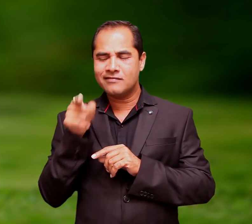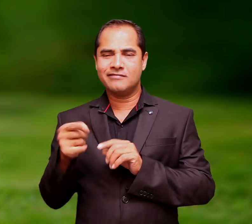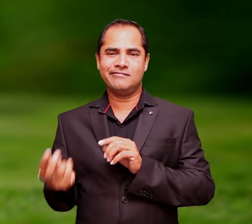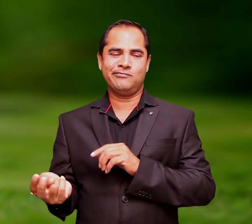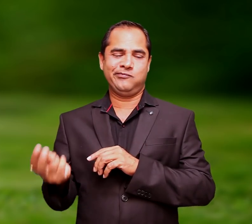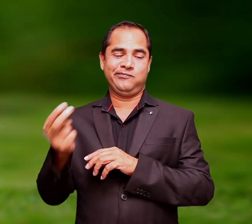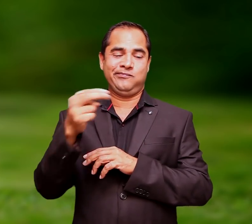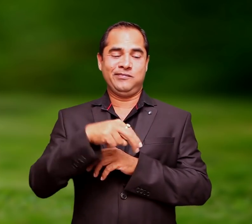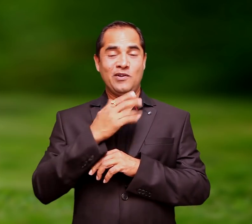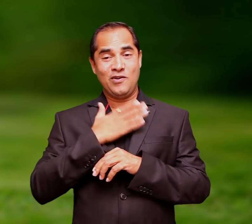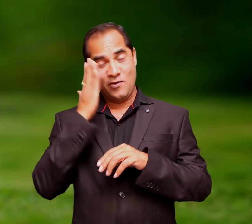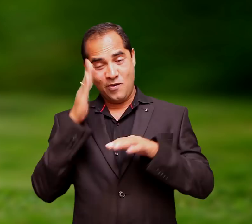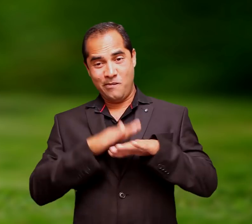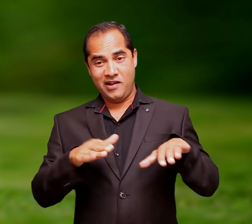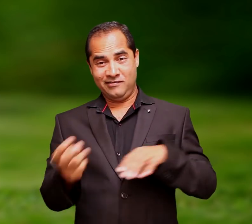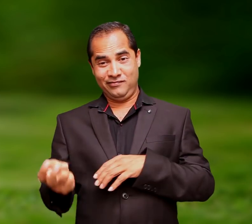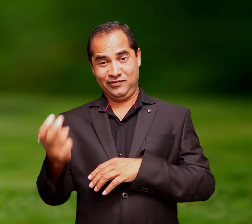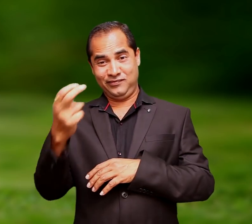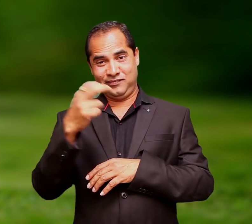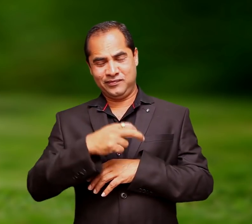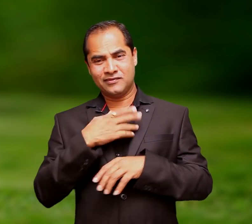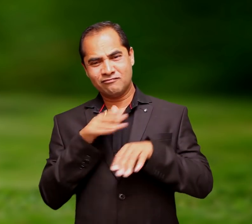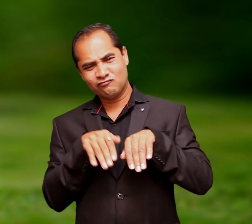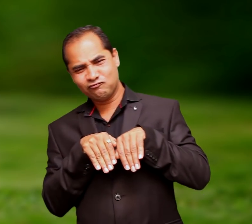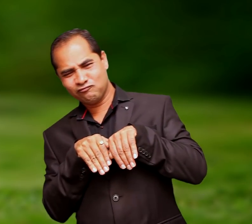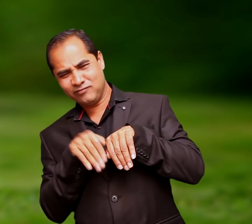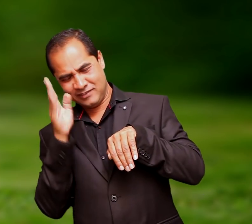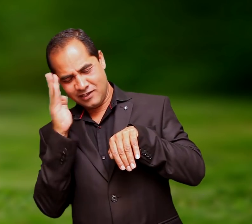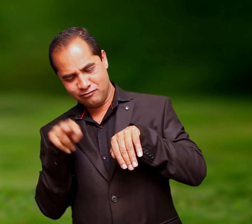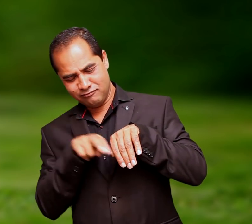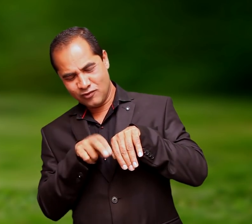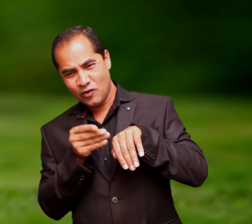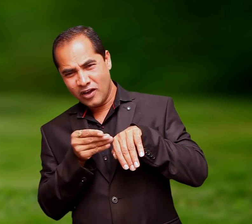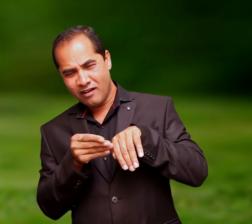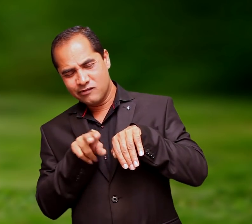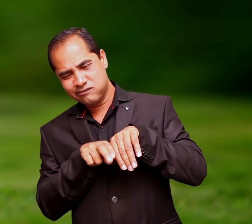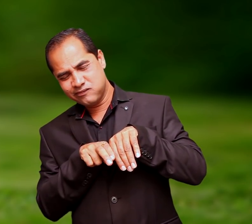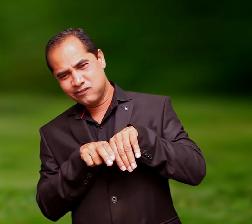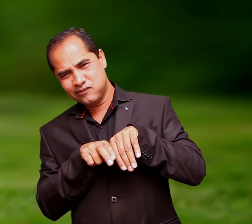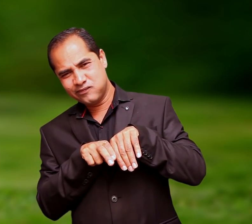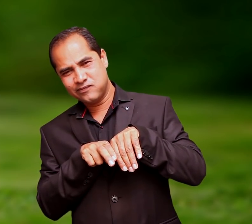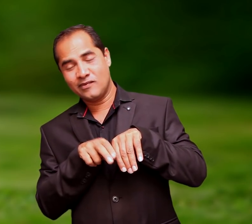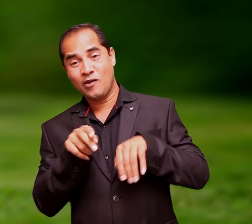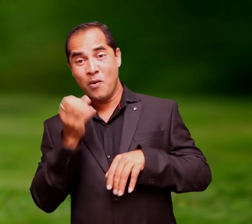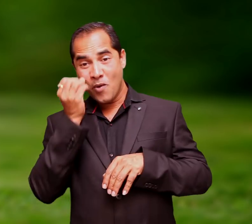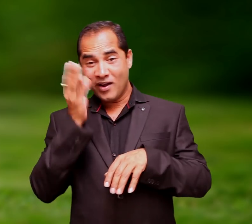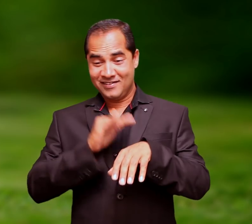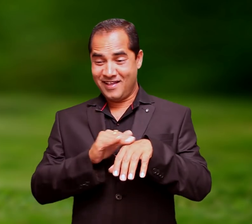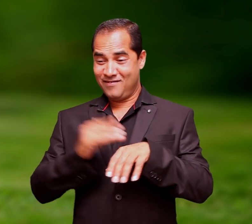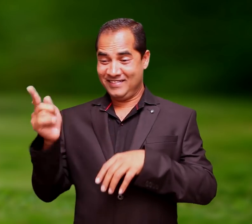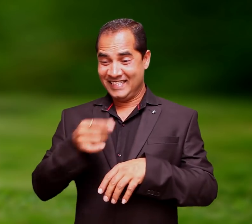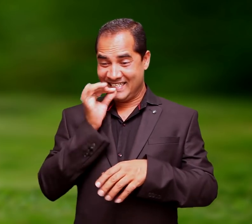came onto my bed, in the morning hours and remain asleep in the crook of my